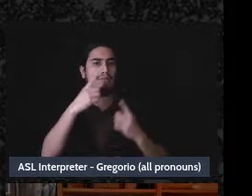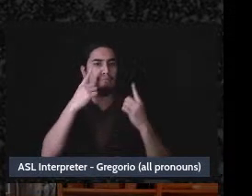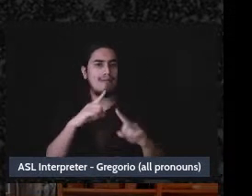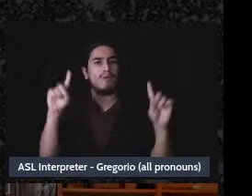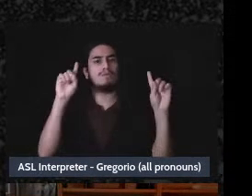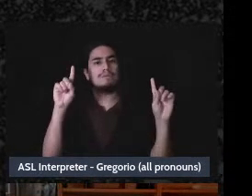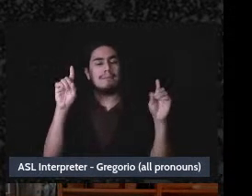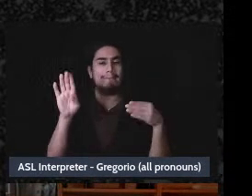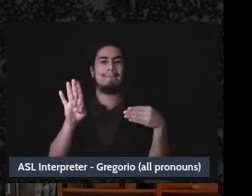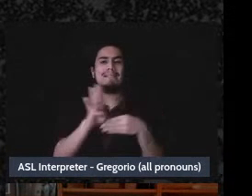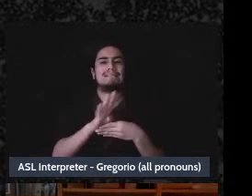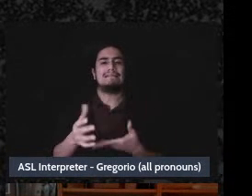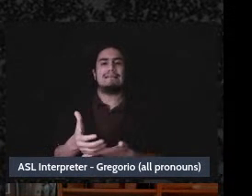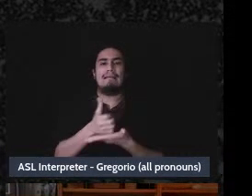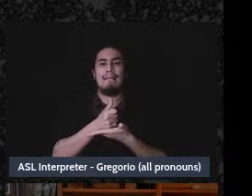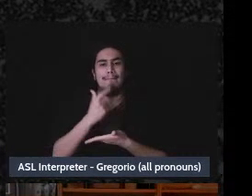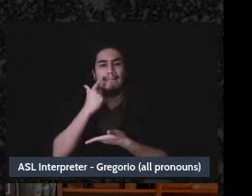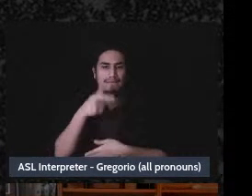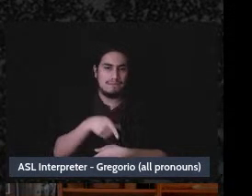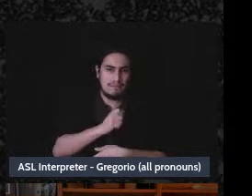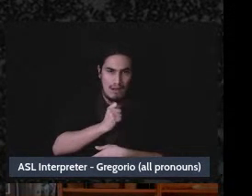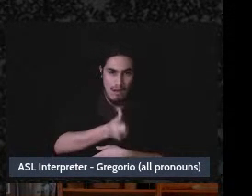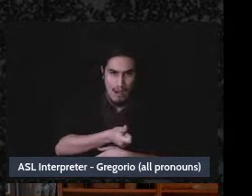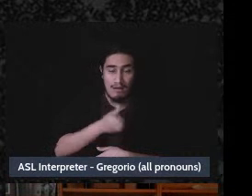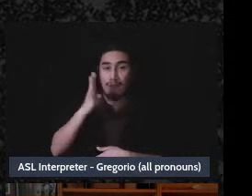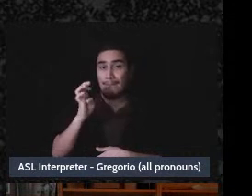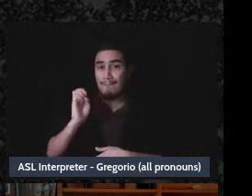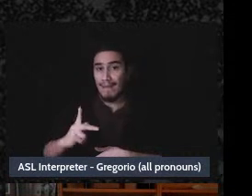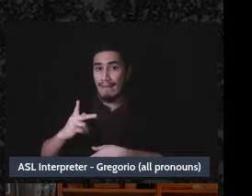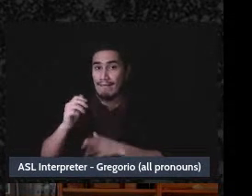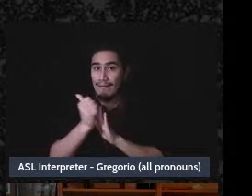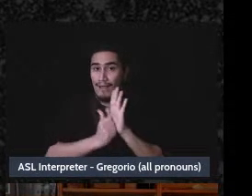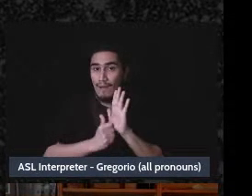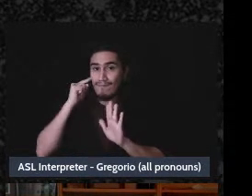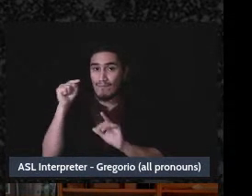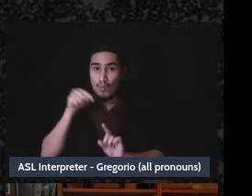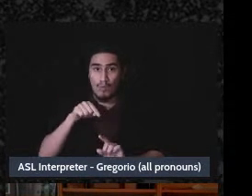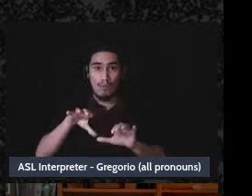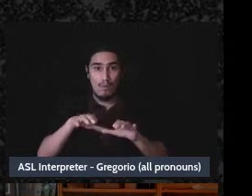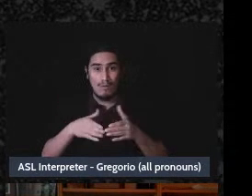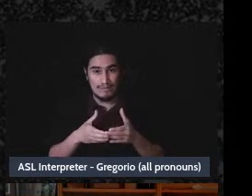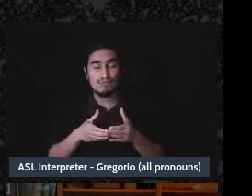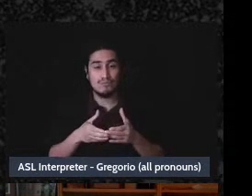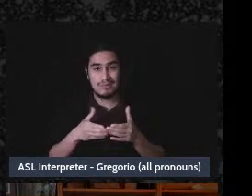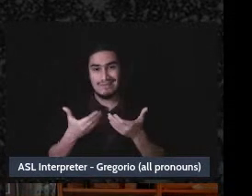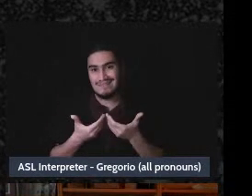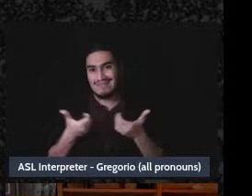isn't. The bank account for the organization is separate from my personal bank accounts,